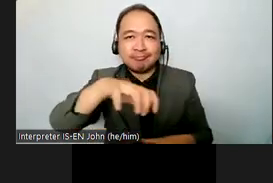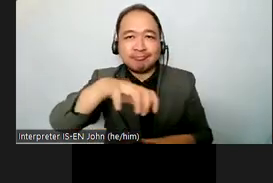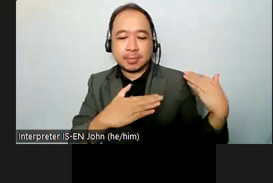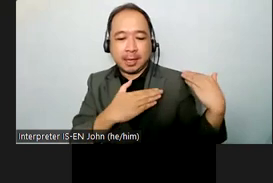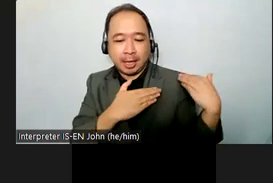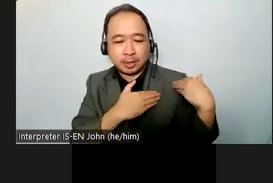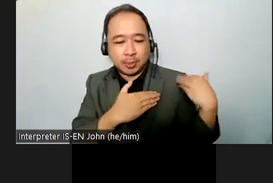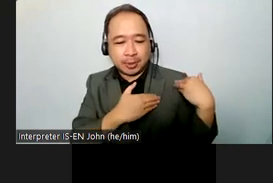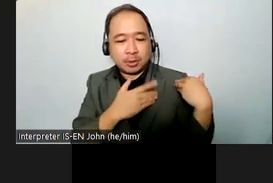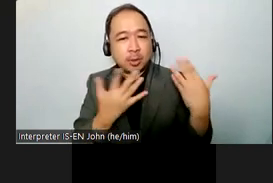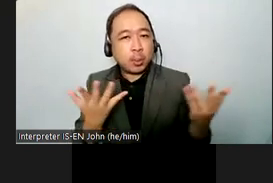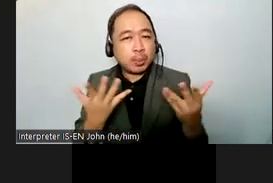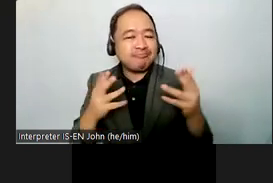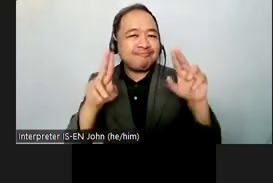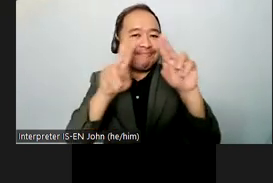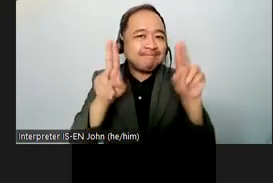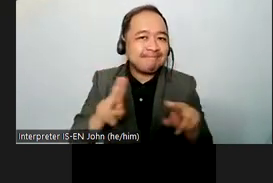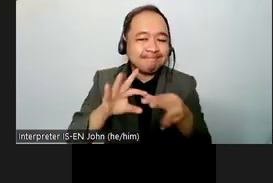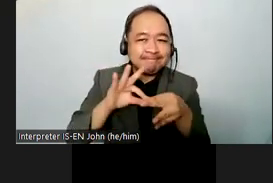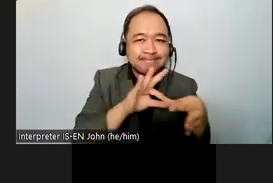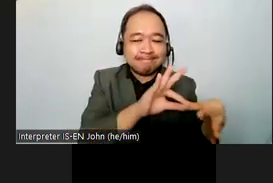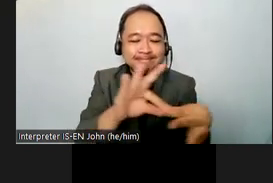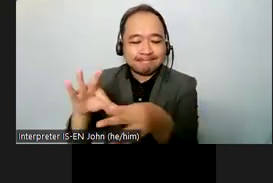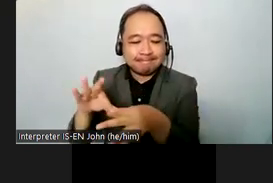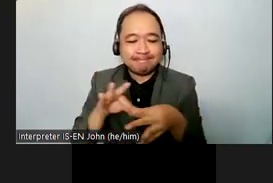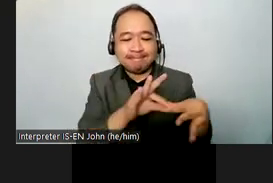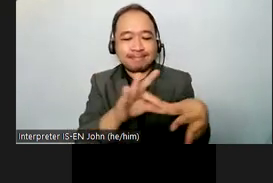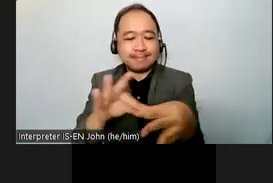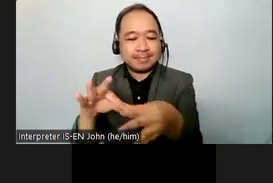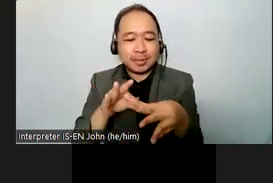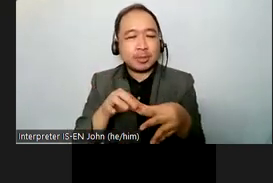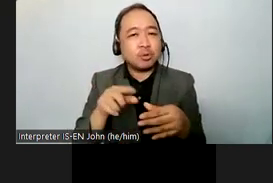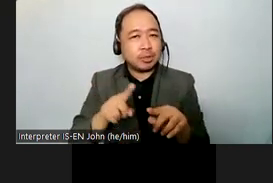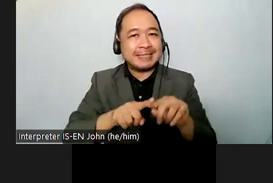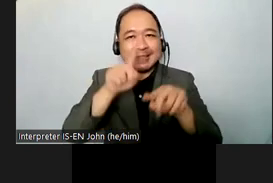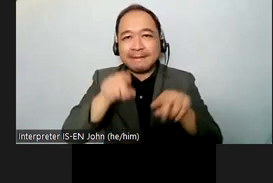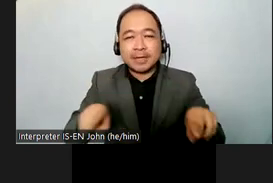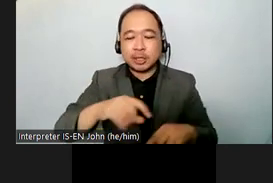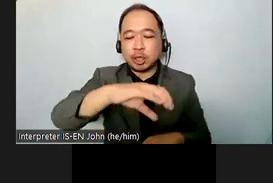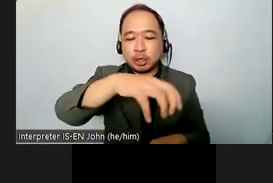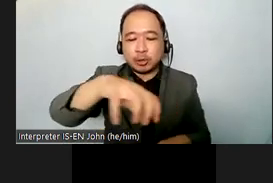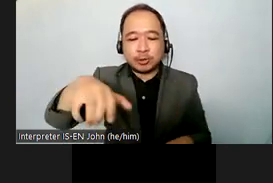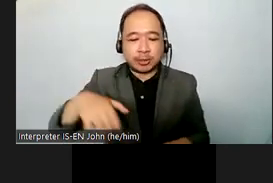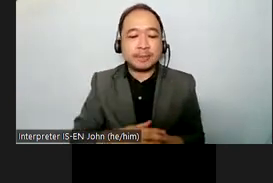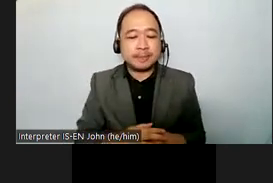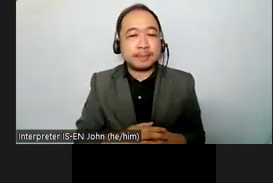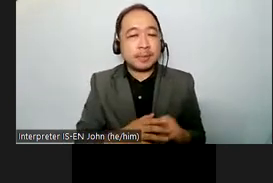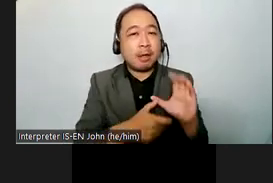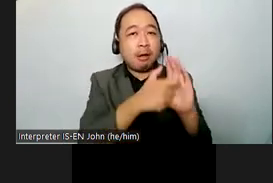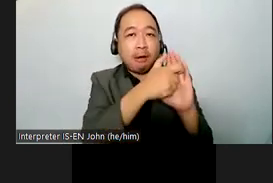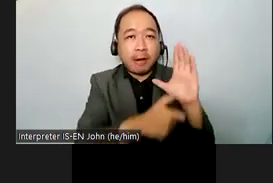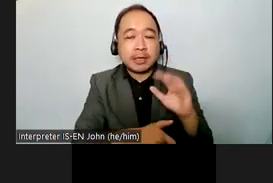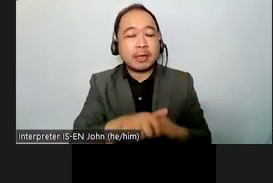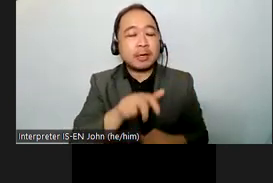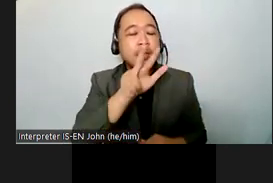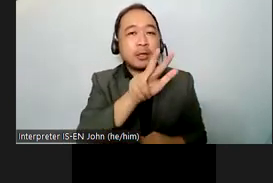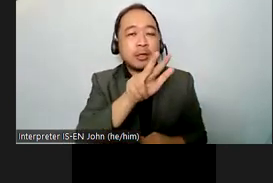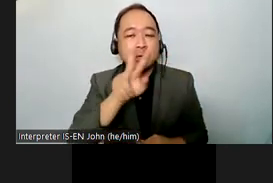response to humanitarian emergencies such as the war in ukraine which will nudge out featuring